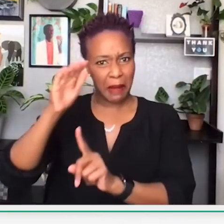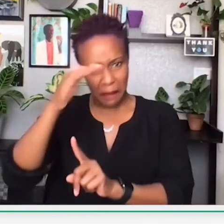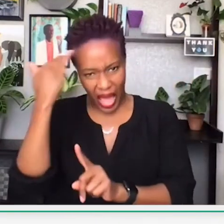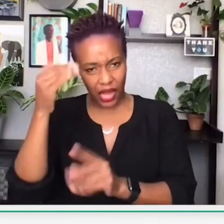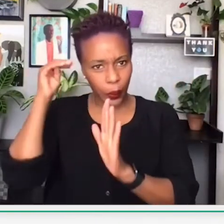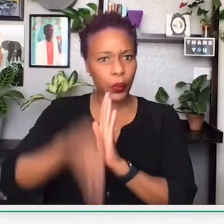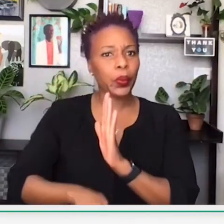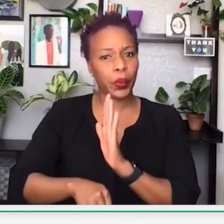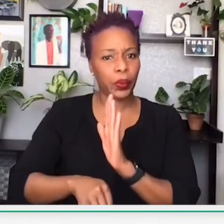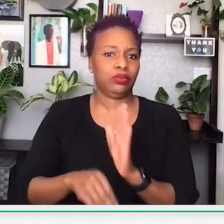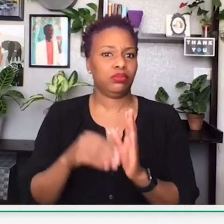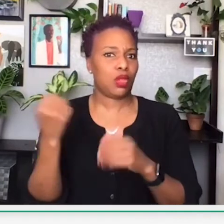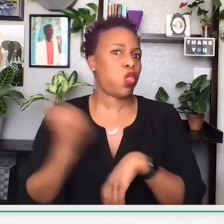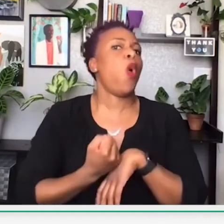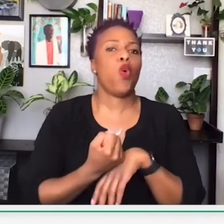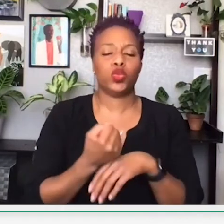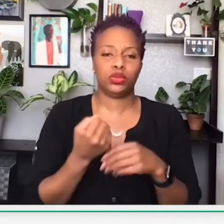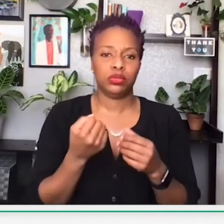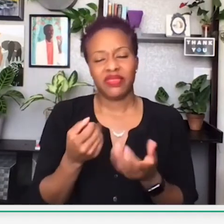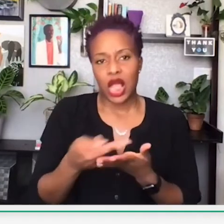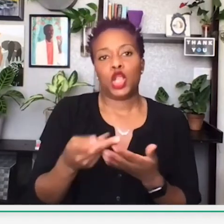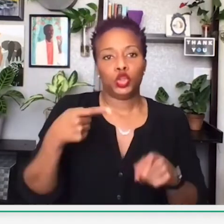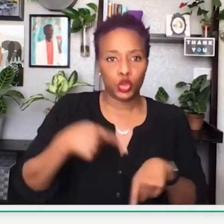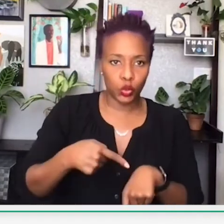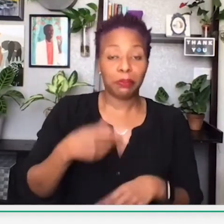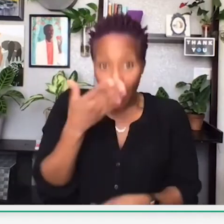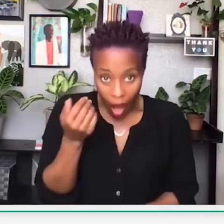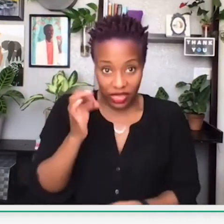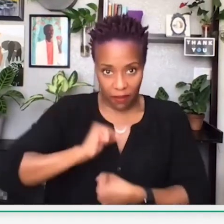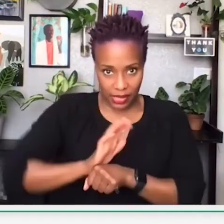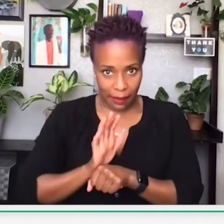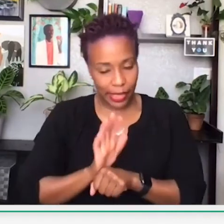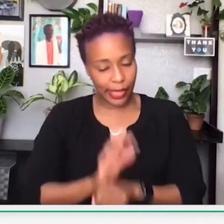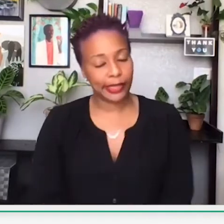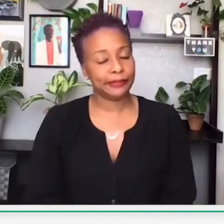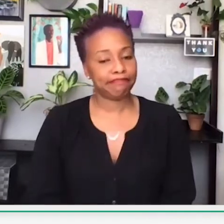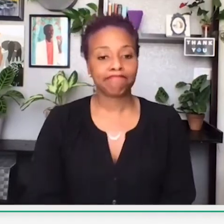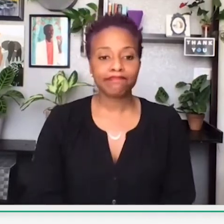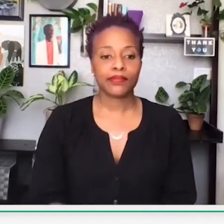22% in comparison to the 41% in the black community.